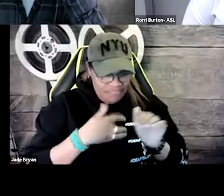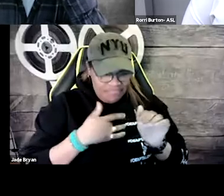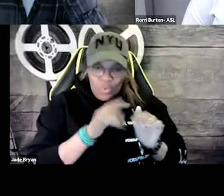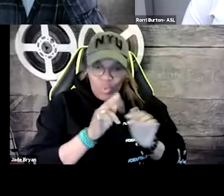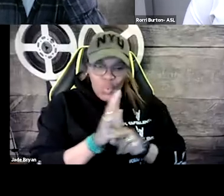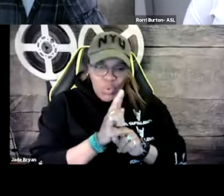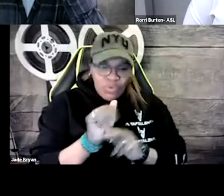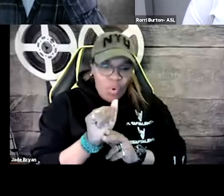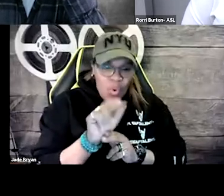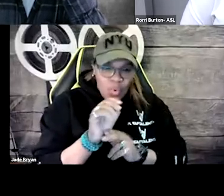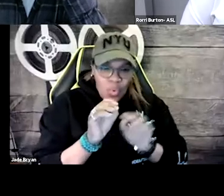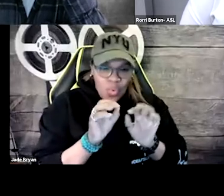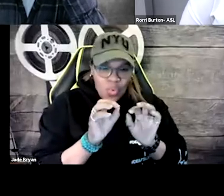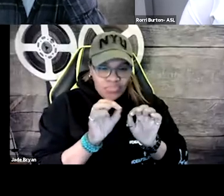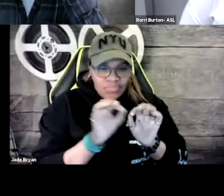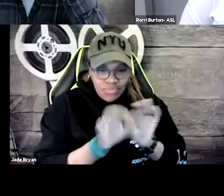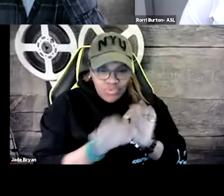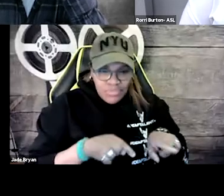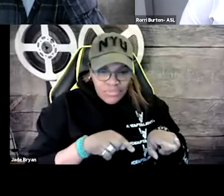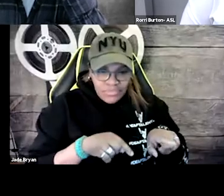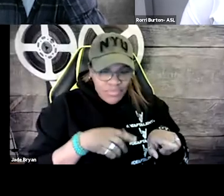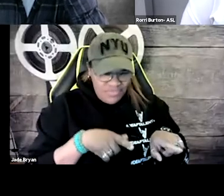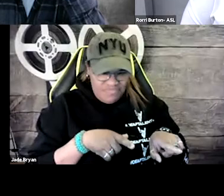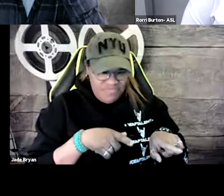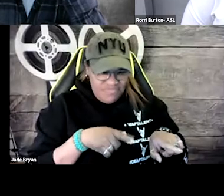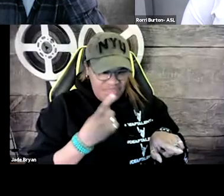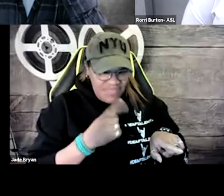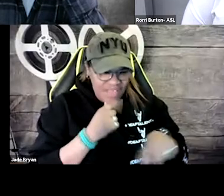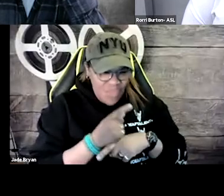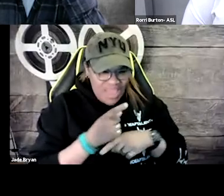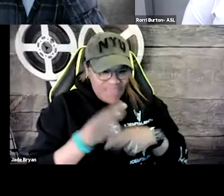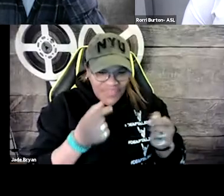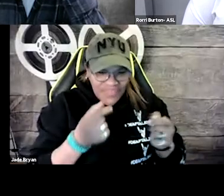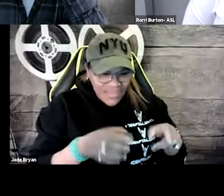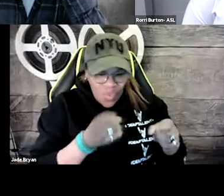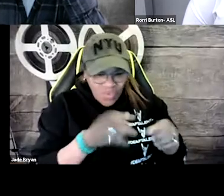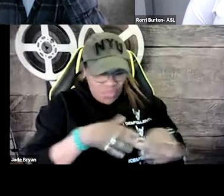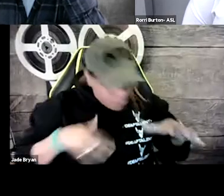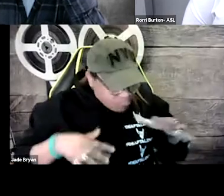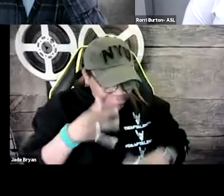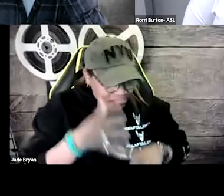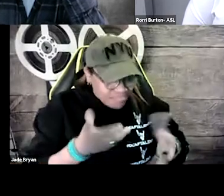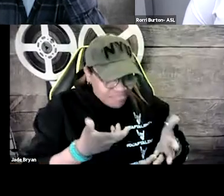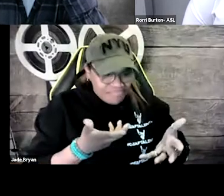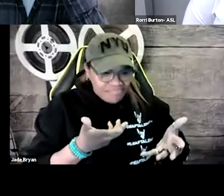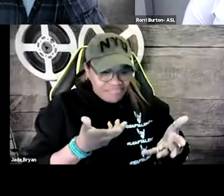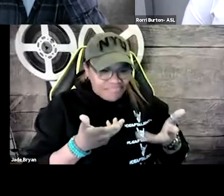ten lines of dialogue in a quick amount of time. So you're like, wait, that's not right. Why is it going so fast?